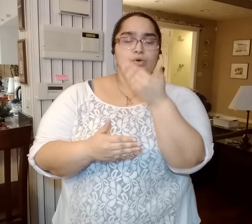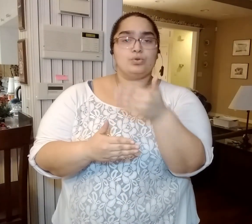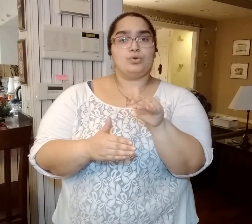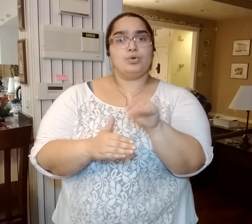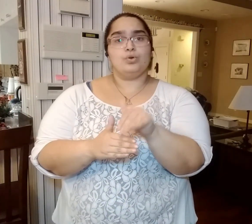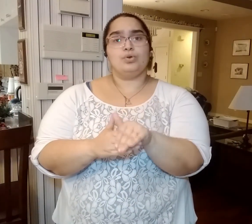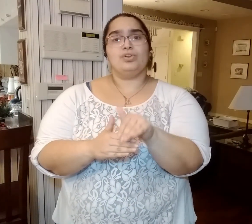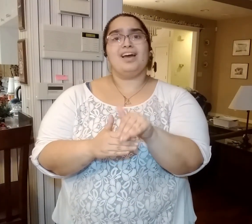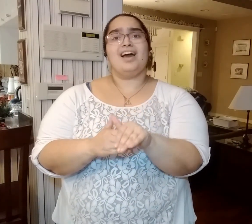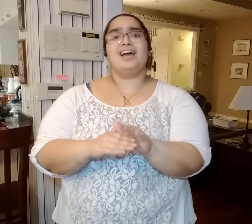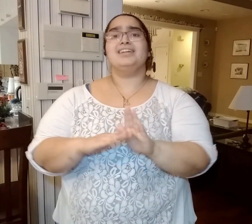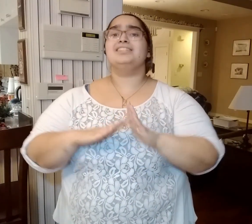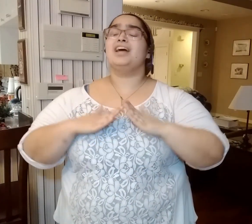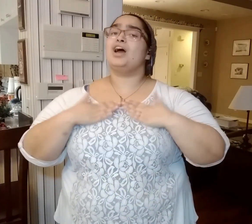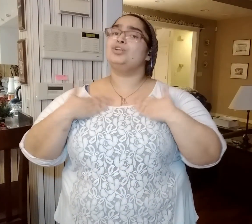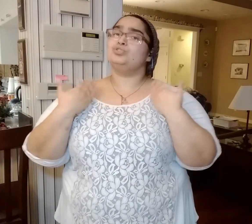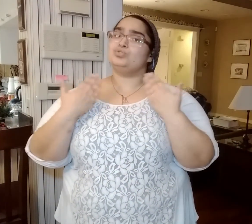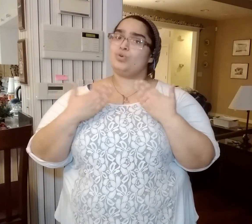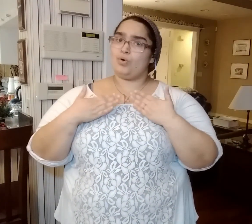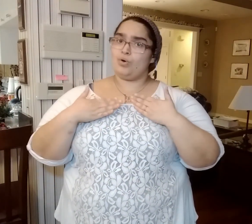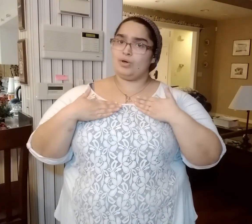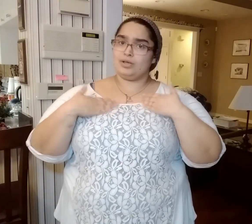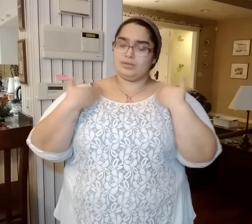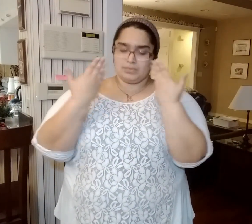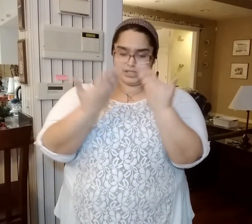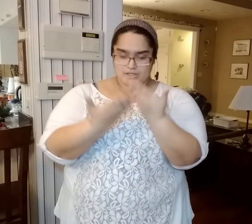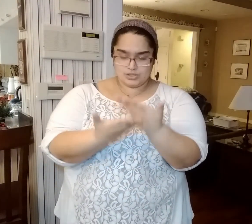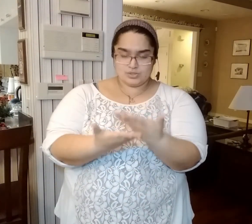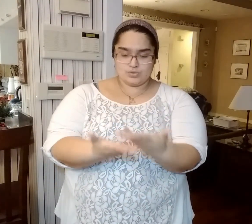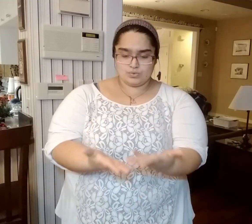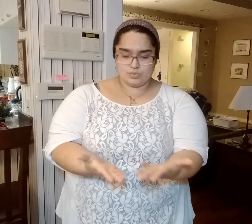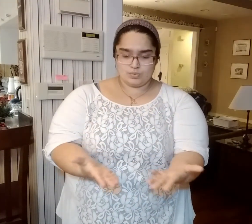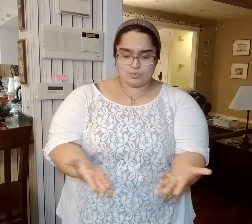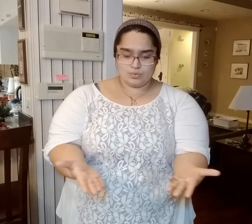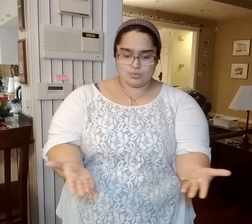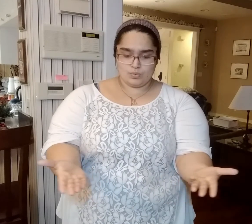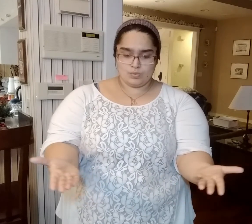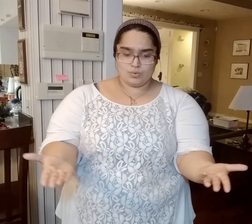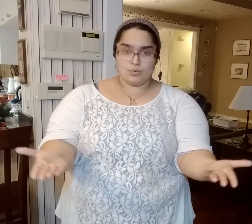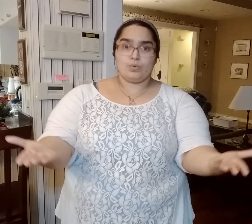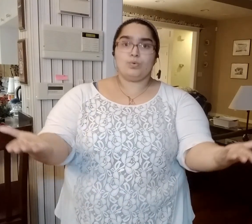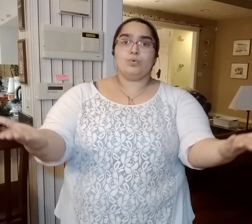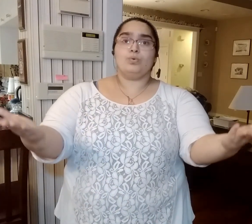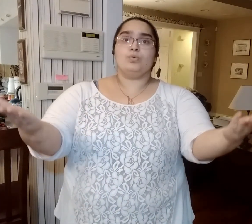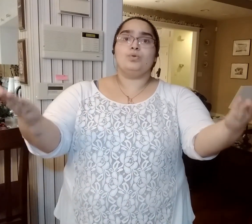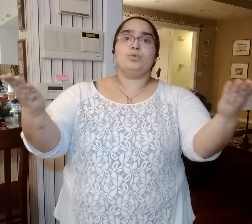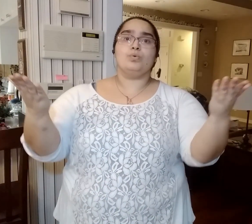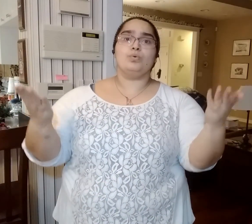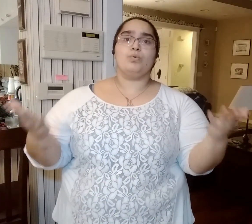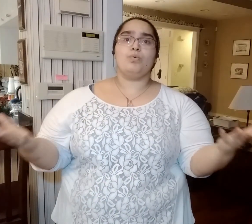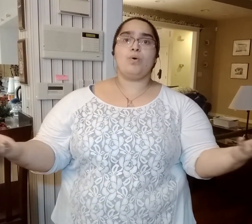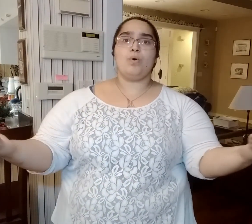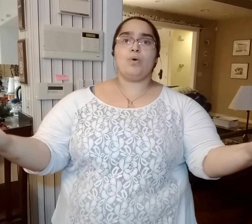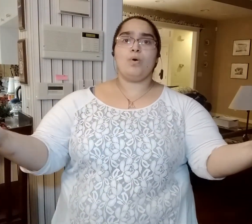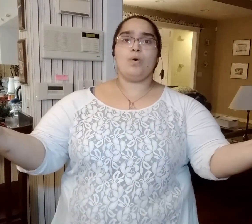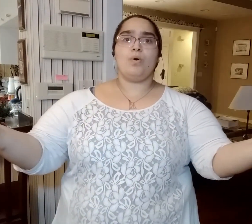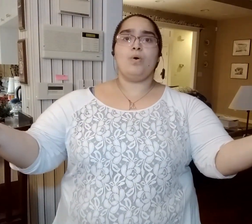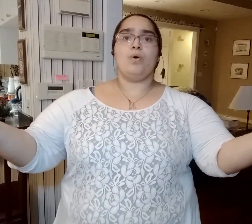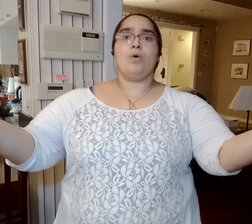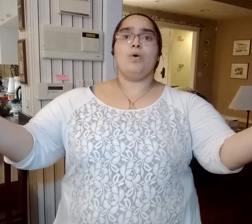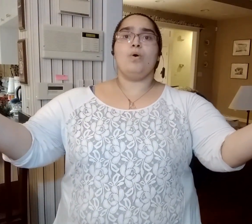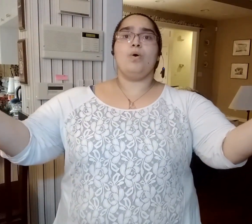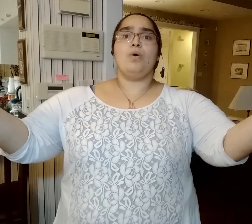Good night and joy be to you all.